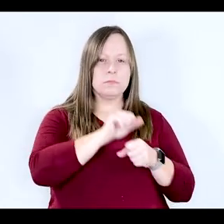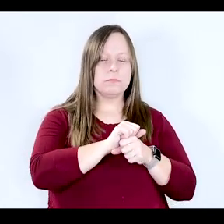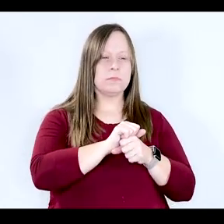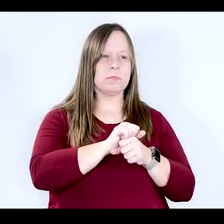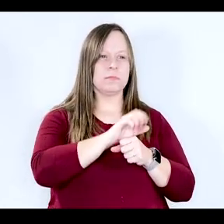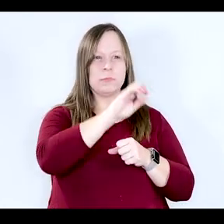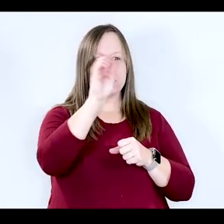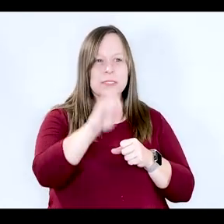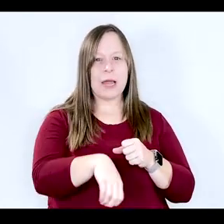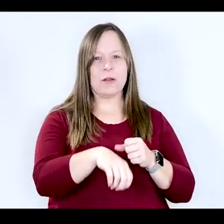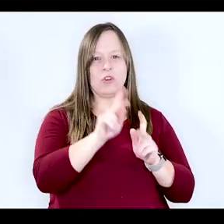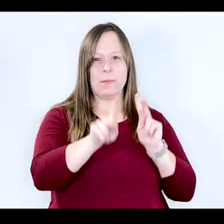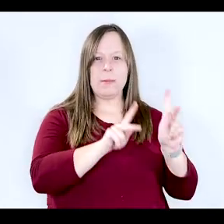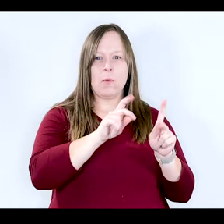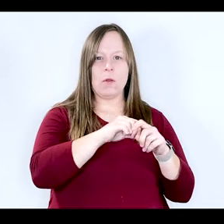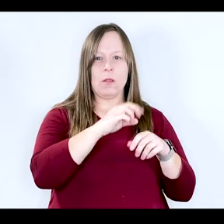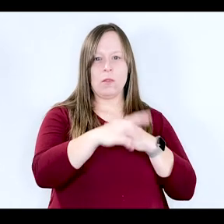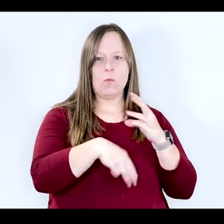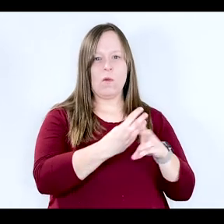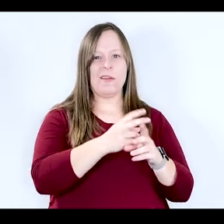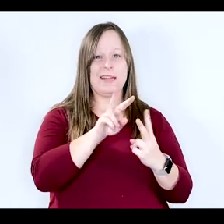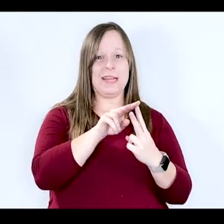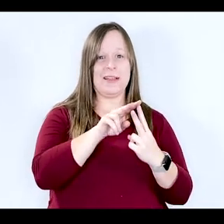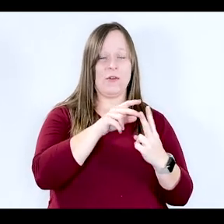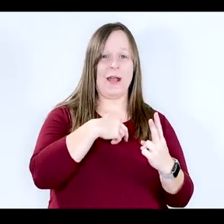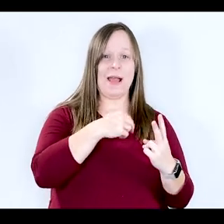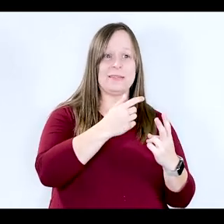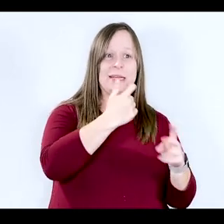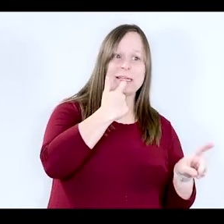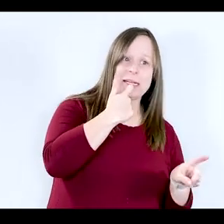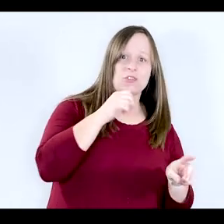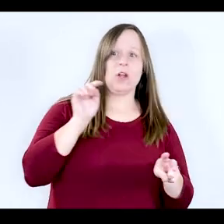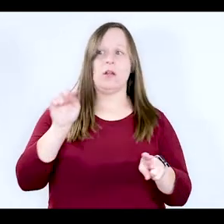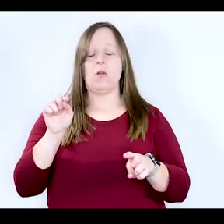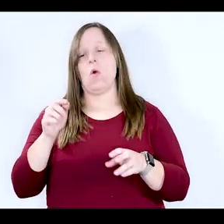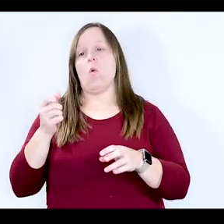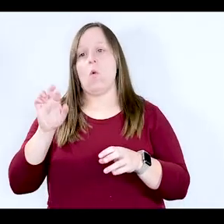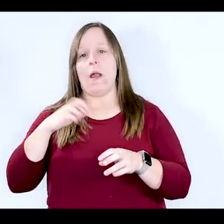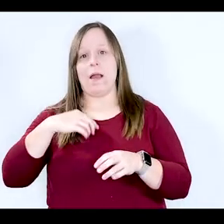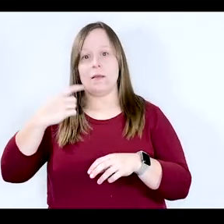percentage of the population who either has addiction, or has a mental health